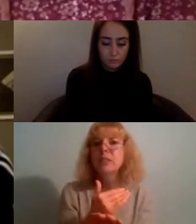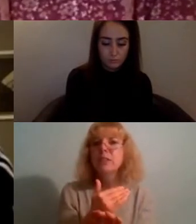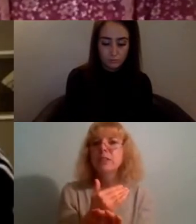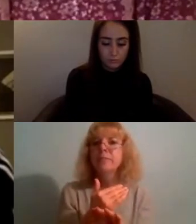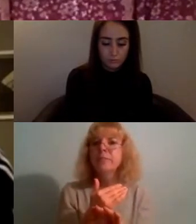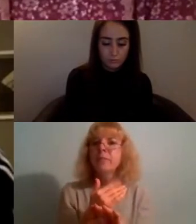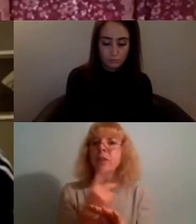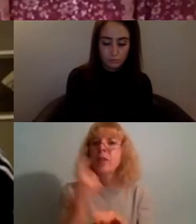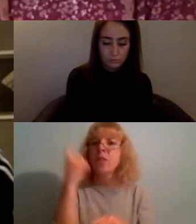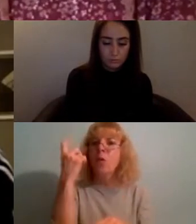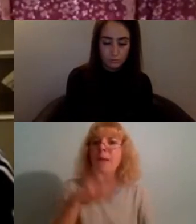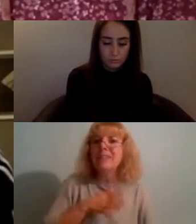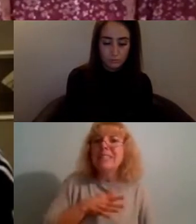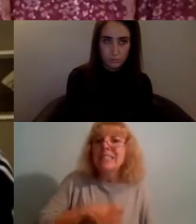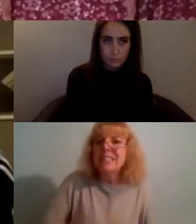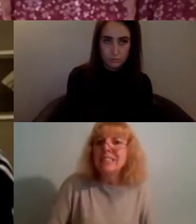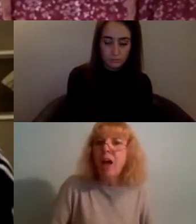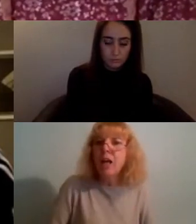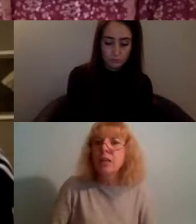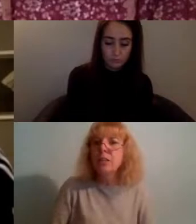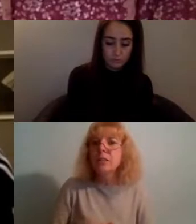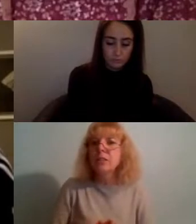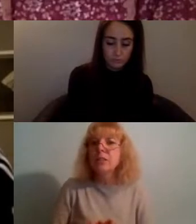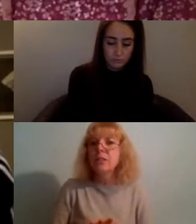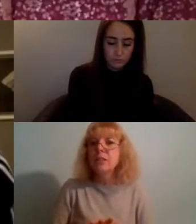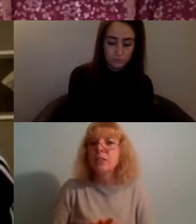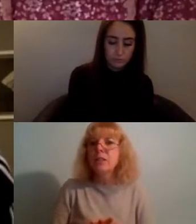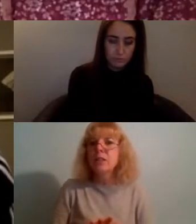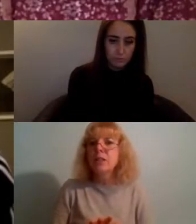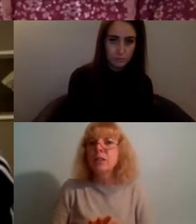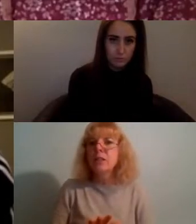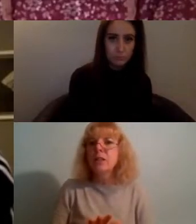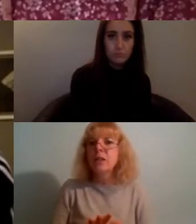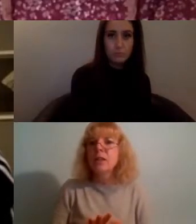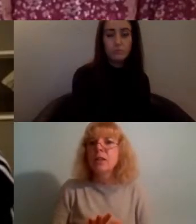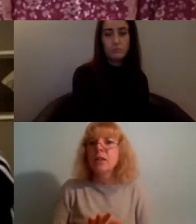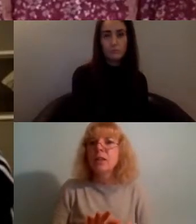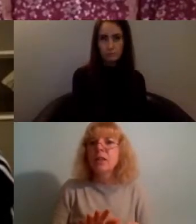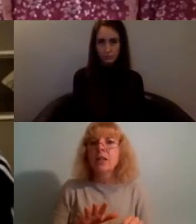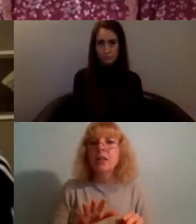desire to like post that these platforms make you have, like you really want to